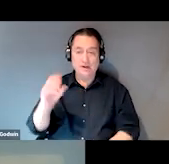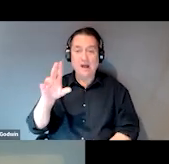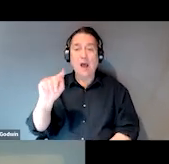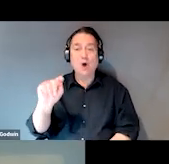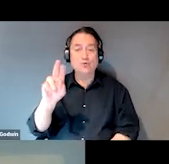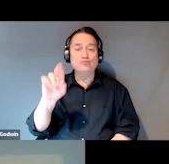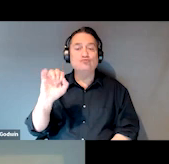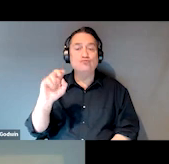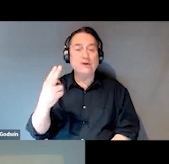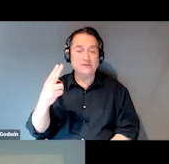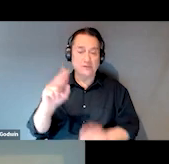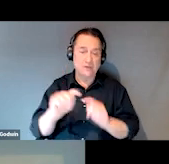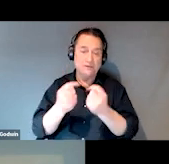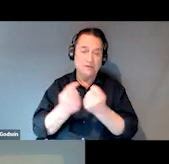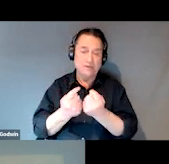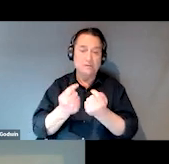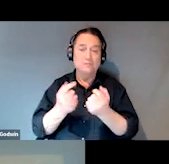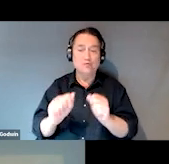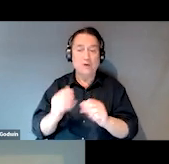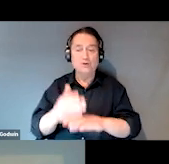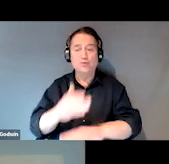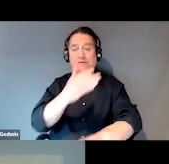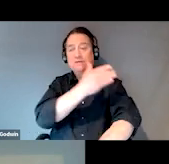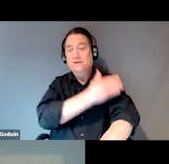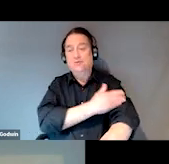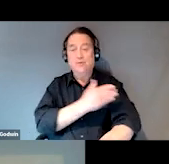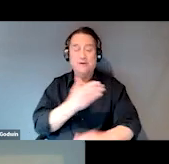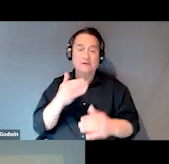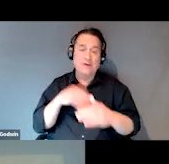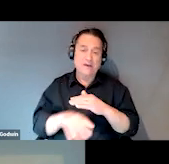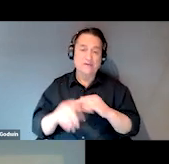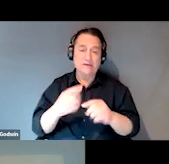to increase access to free education, sorry,